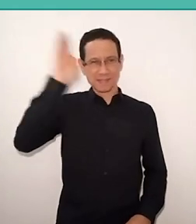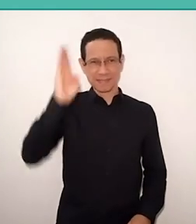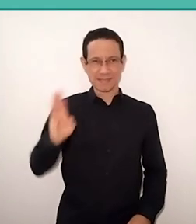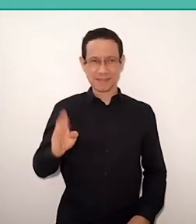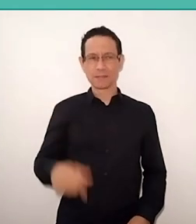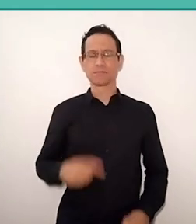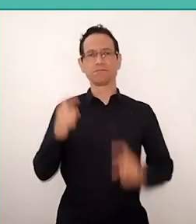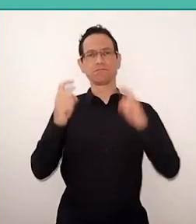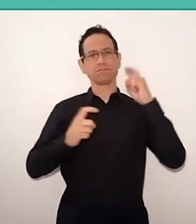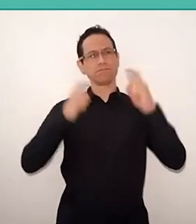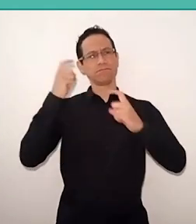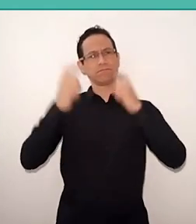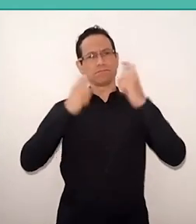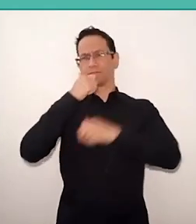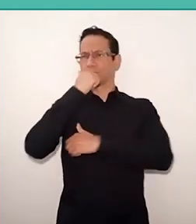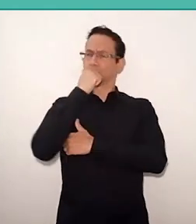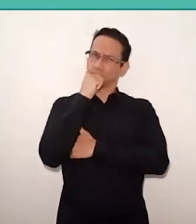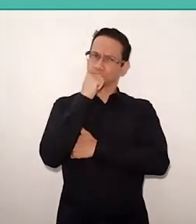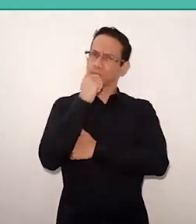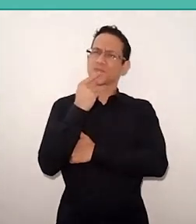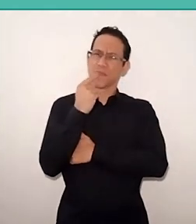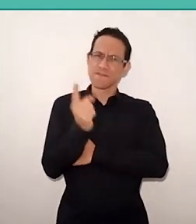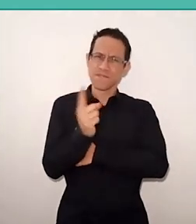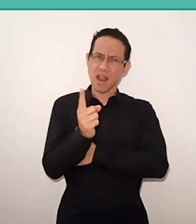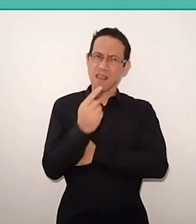As Paulo Freire did not speak of the racial issue,